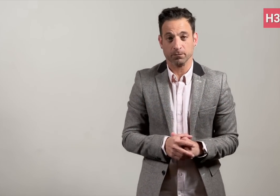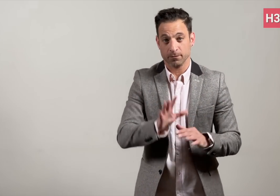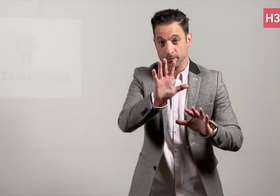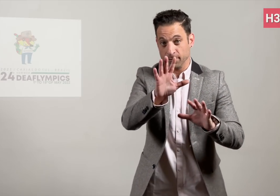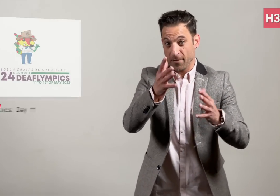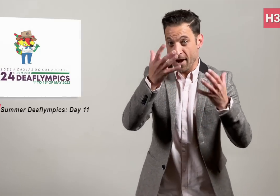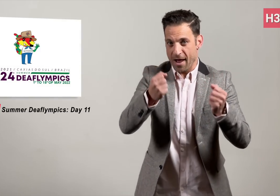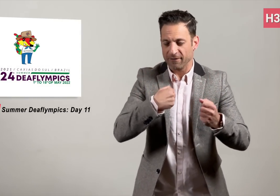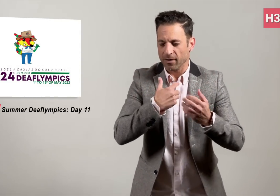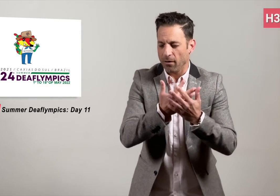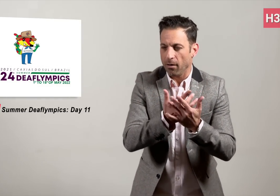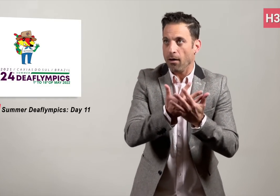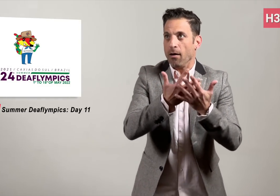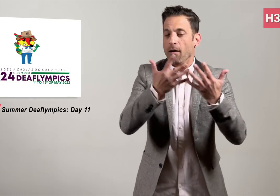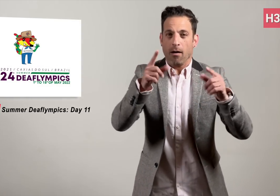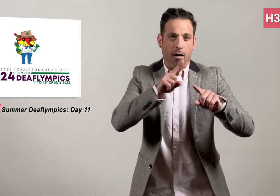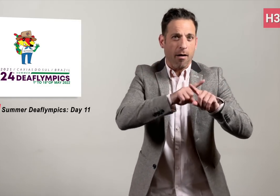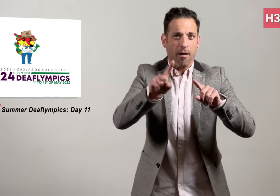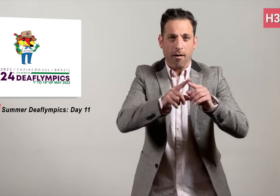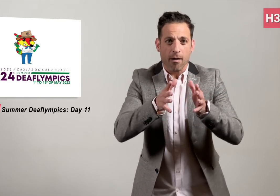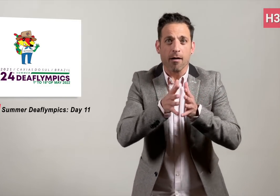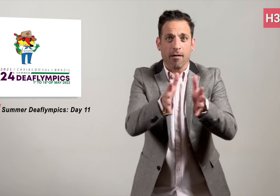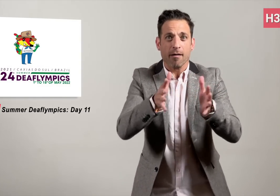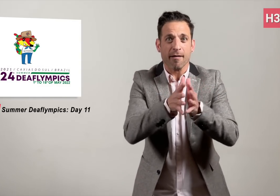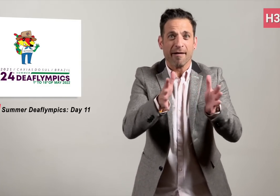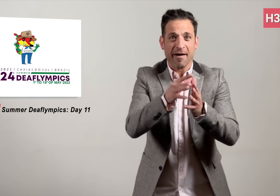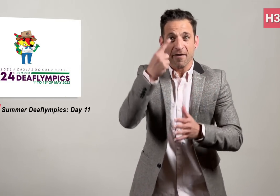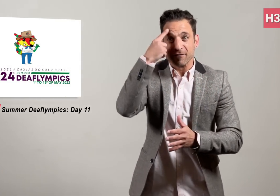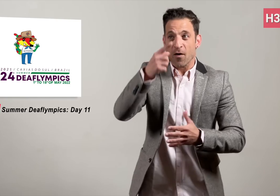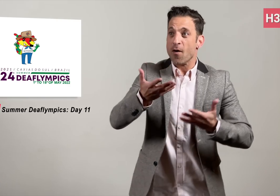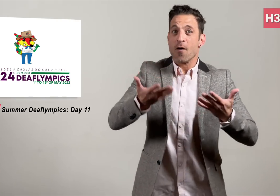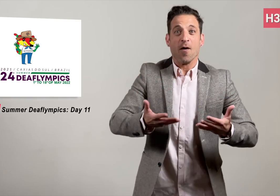We have a lot of news for the final day